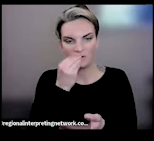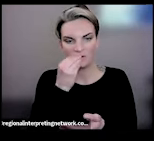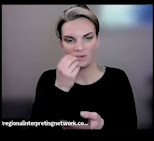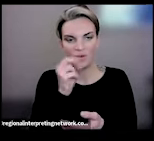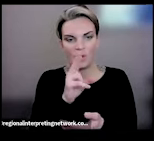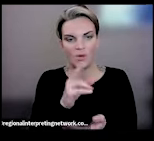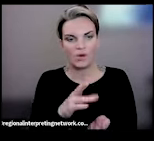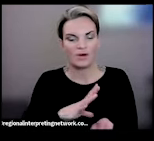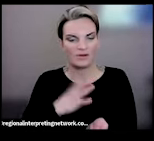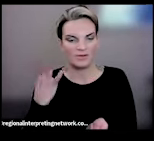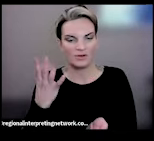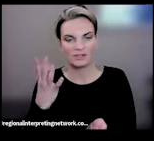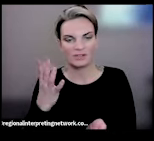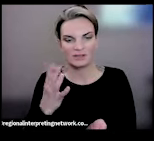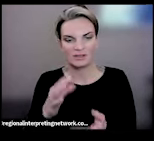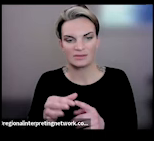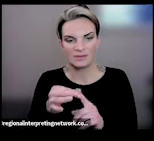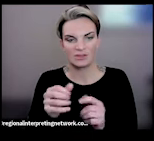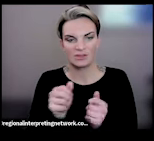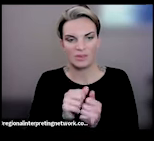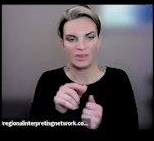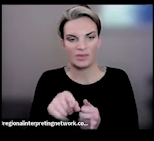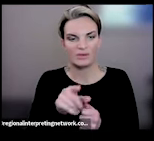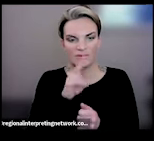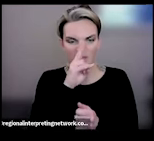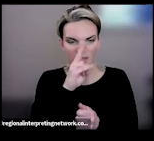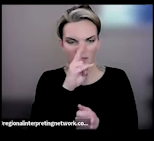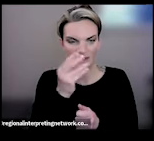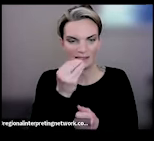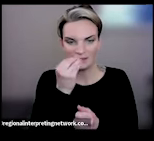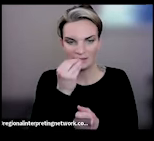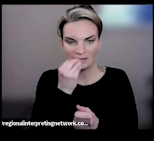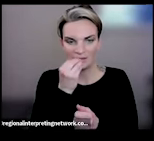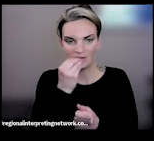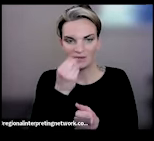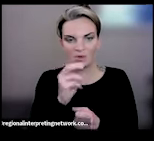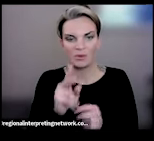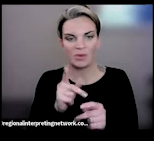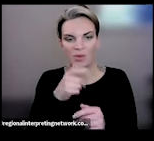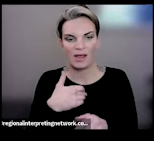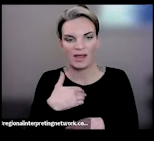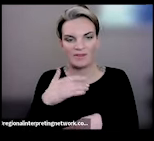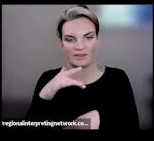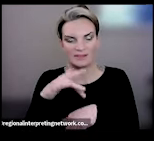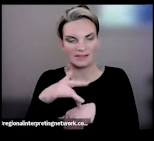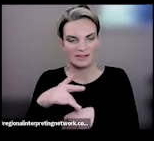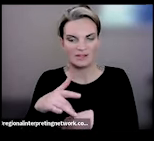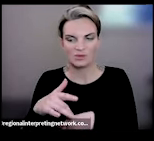kind, especially with our picky eaters or people who have sensory or texture issues. Don't force it.